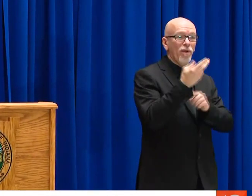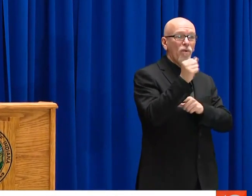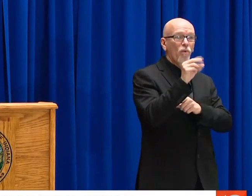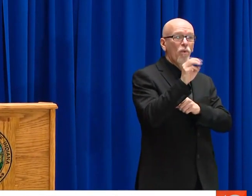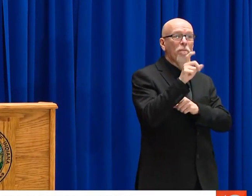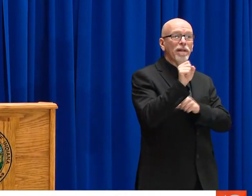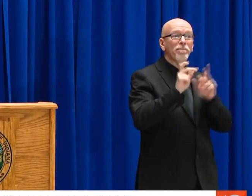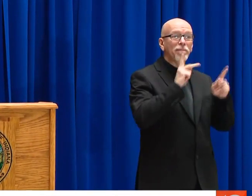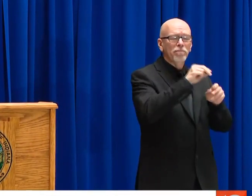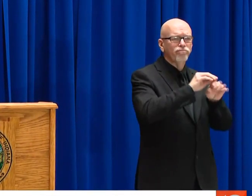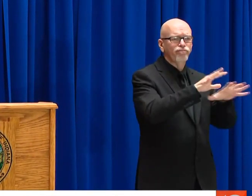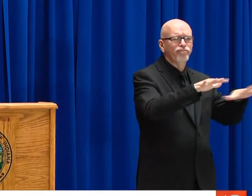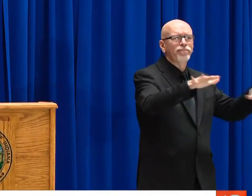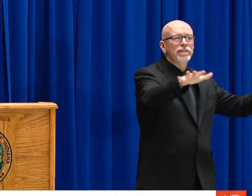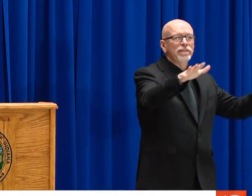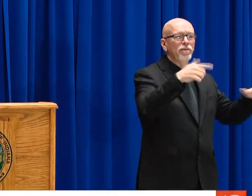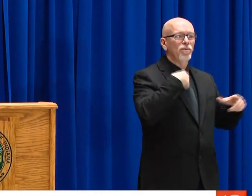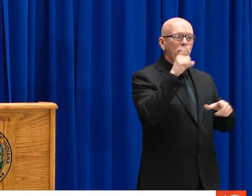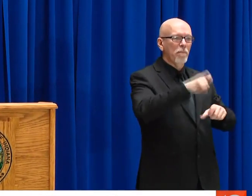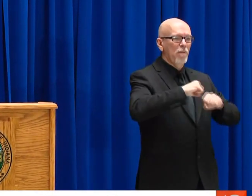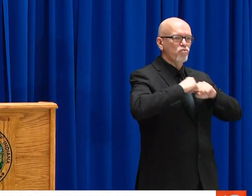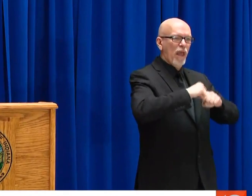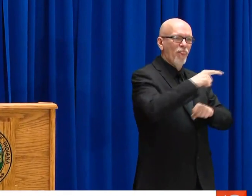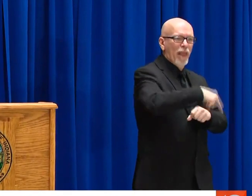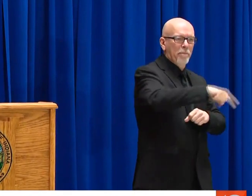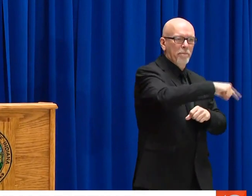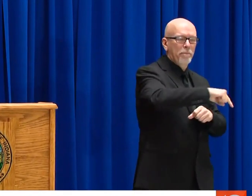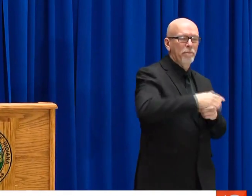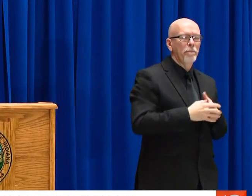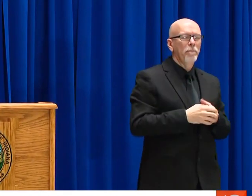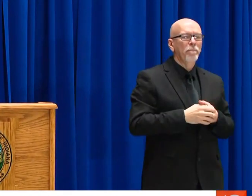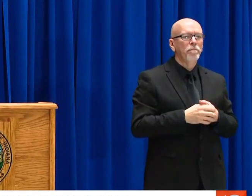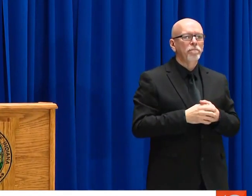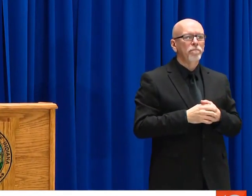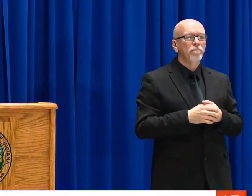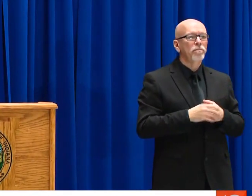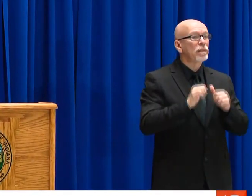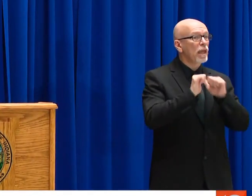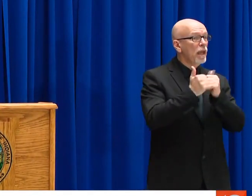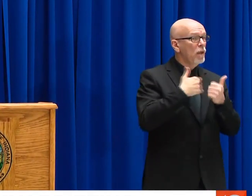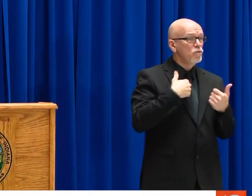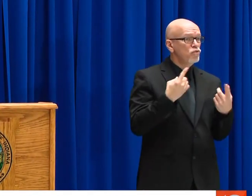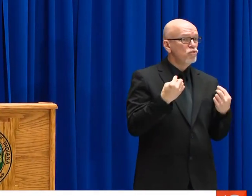RESPONSE WE THEREFORE KNEW WE NEEDED TO DO EVERYTHING WE COULD TO AVOID SUCH A PUBLIC HEALTH